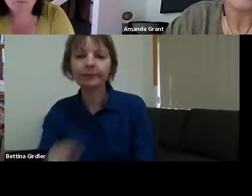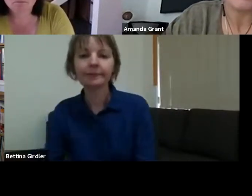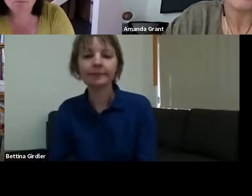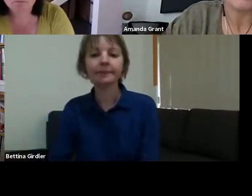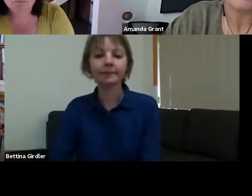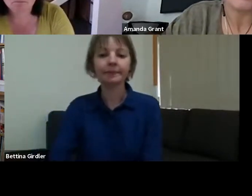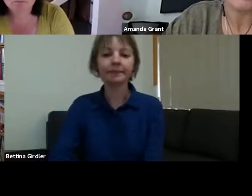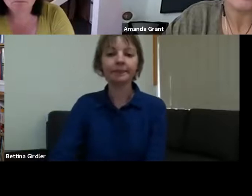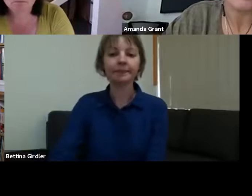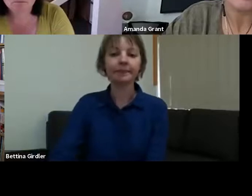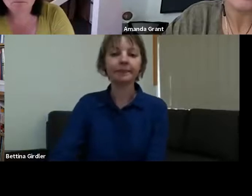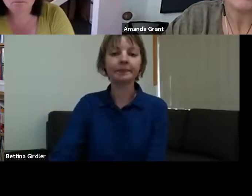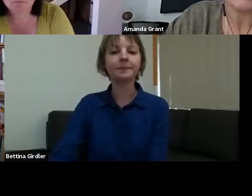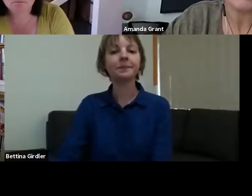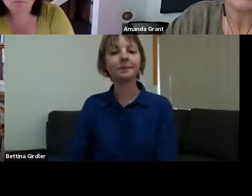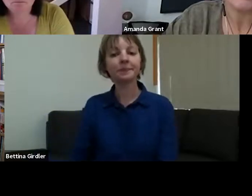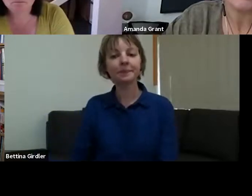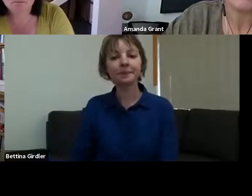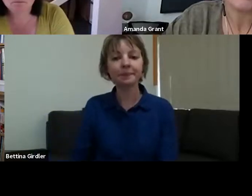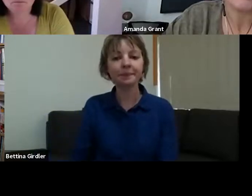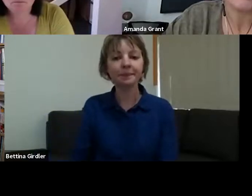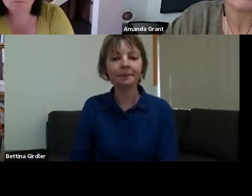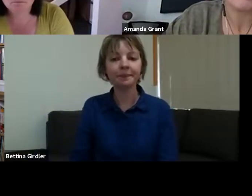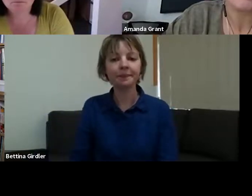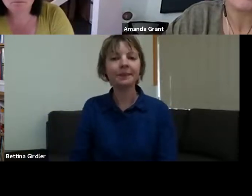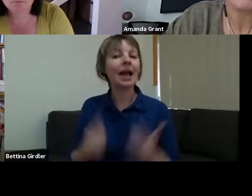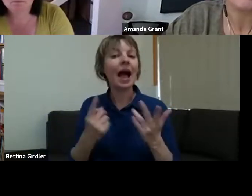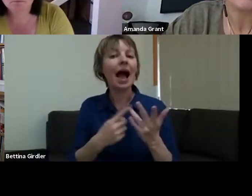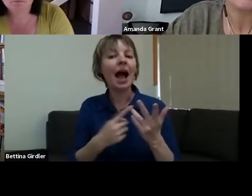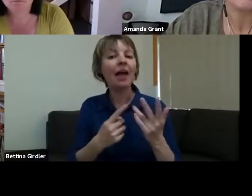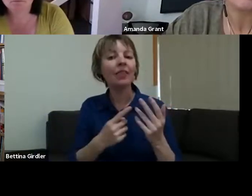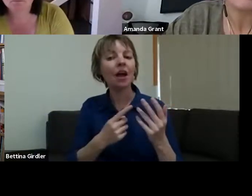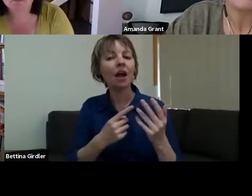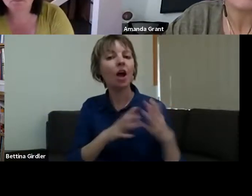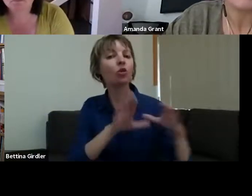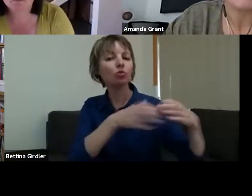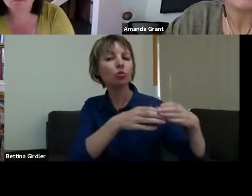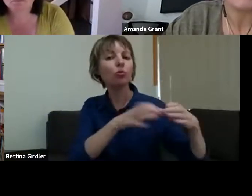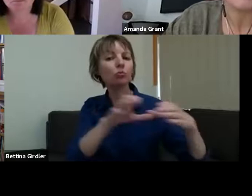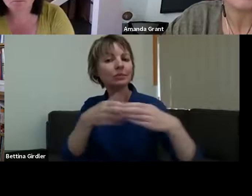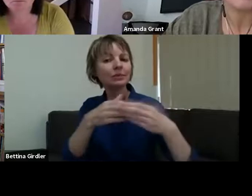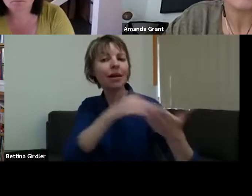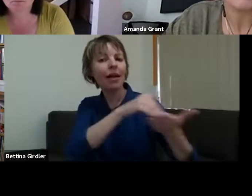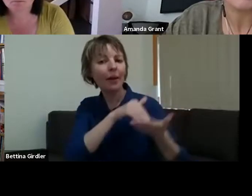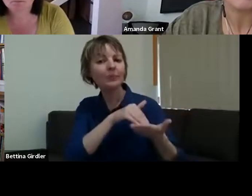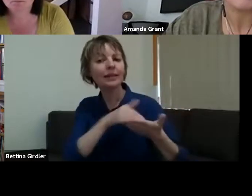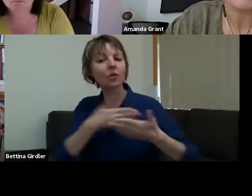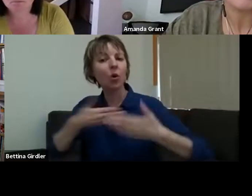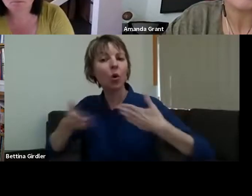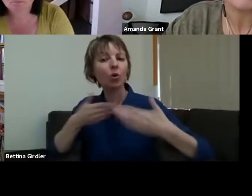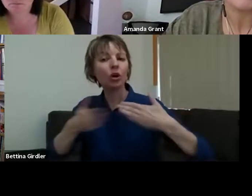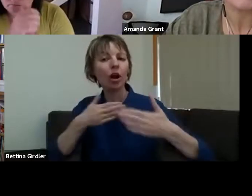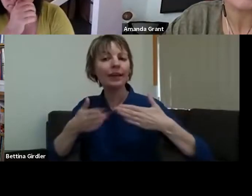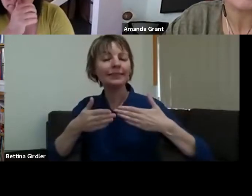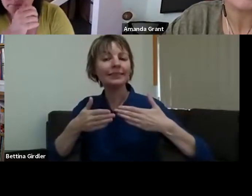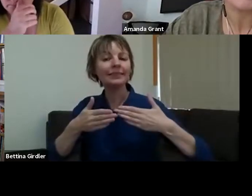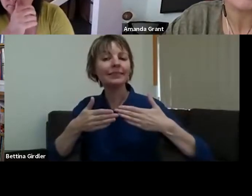House that backed us in the project - they ran sessions of - what do you